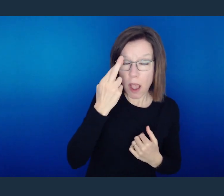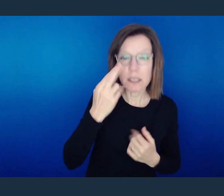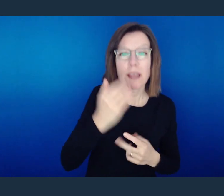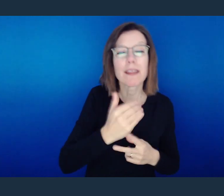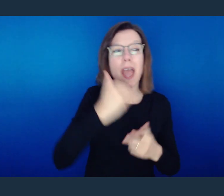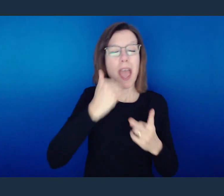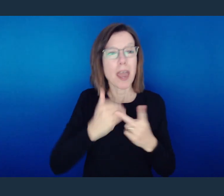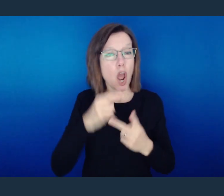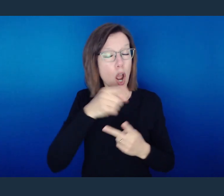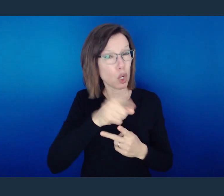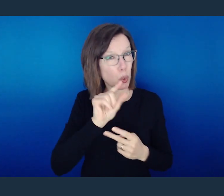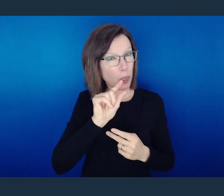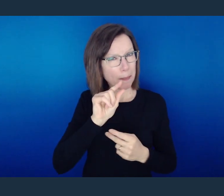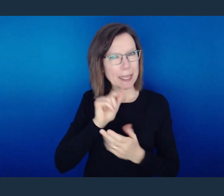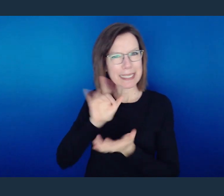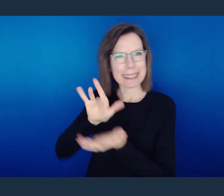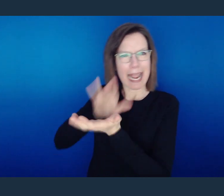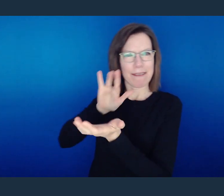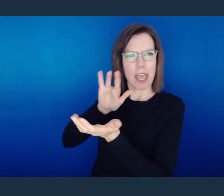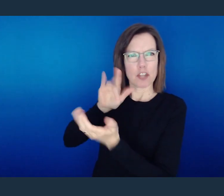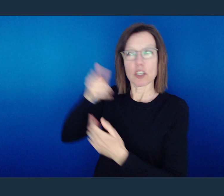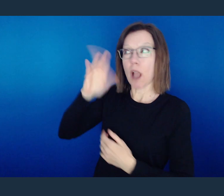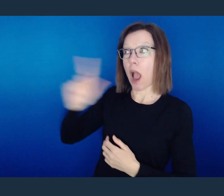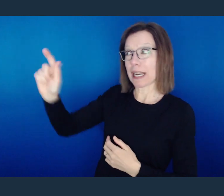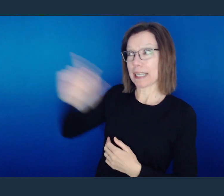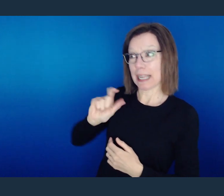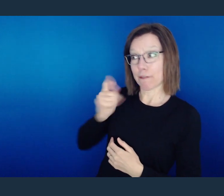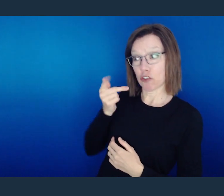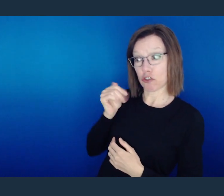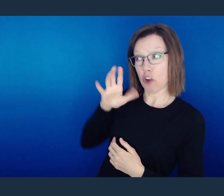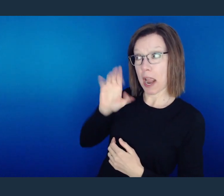side, it's almost a statement or a question of, are you taking advantage of the grace